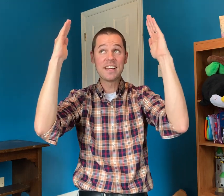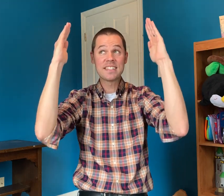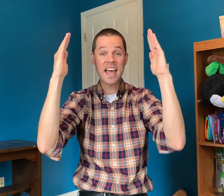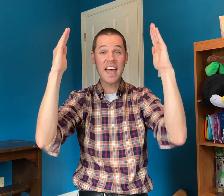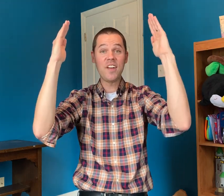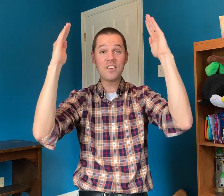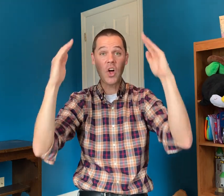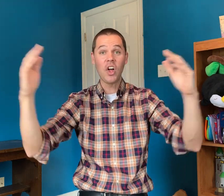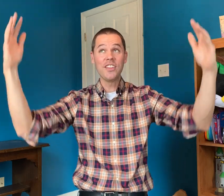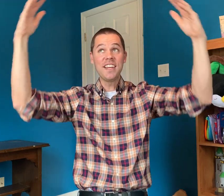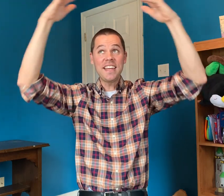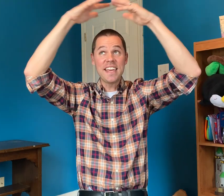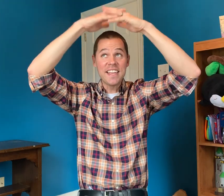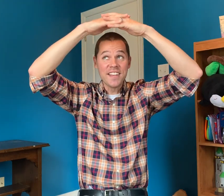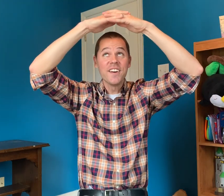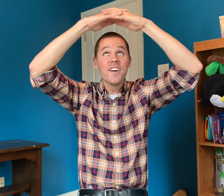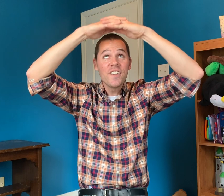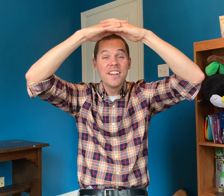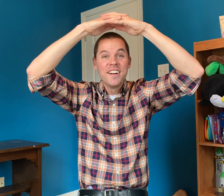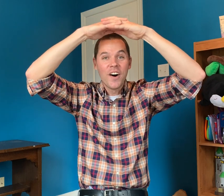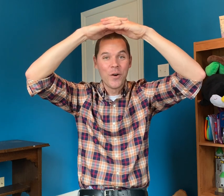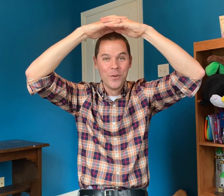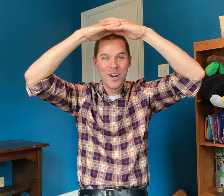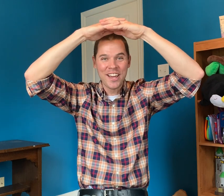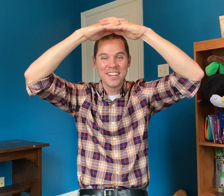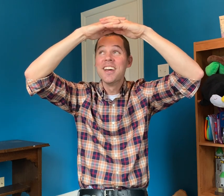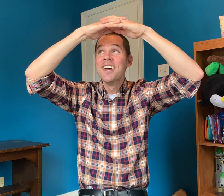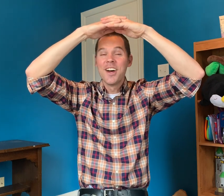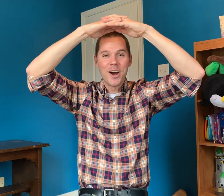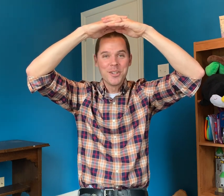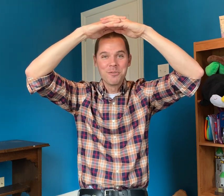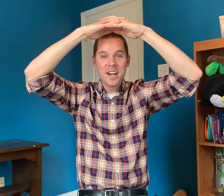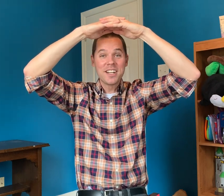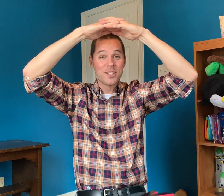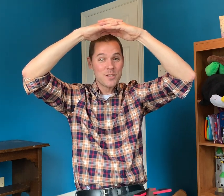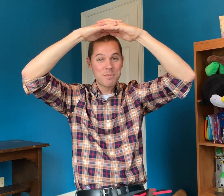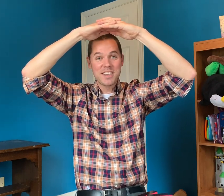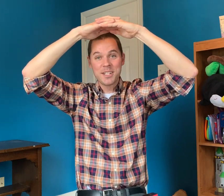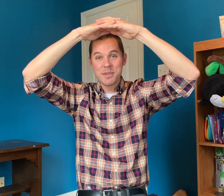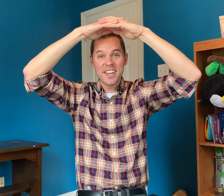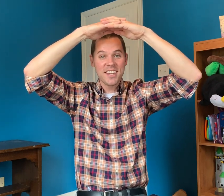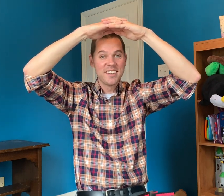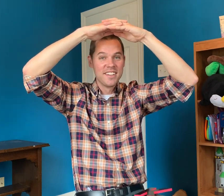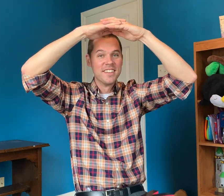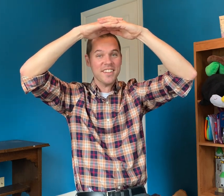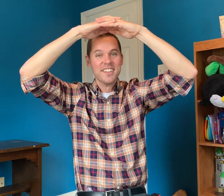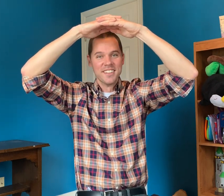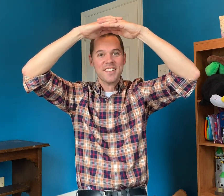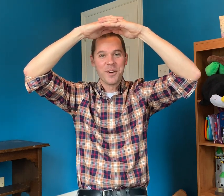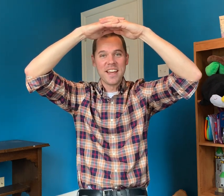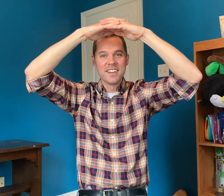Town on the hill All right! Are you ready to close up the kingdom again? Great!